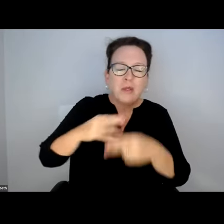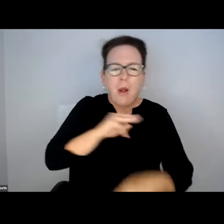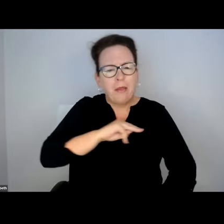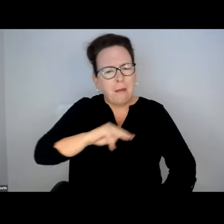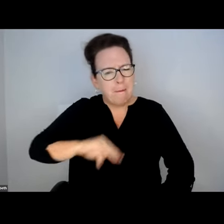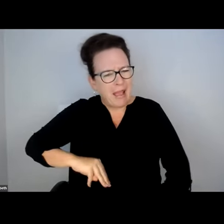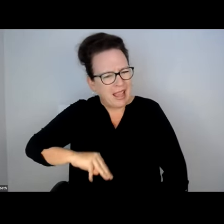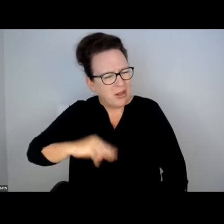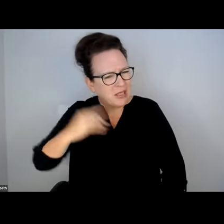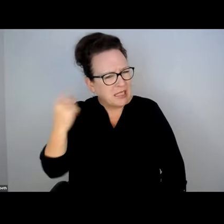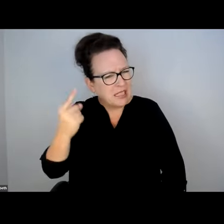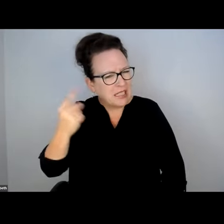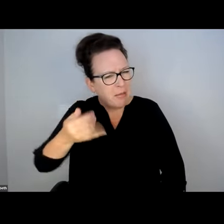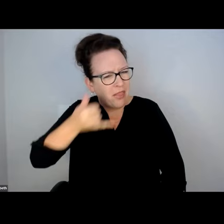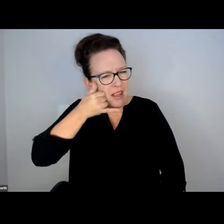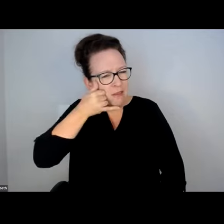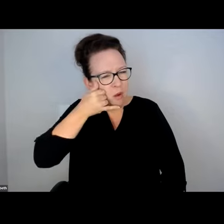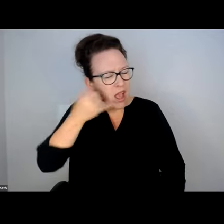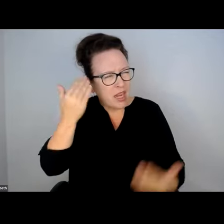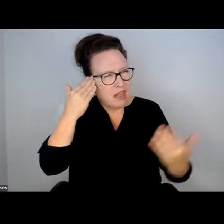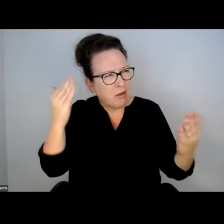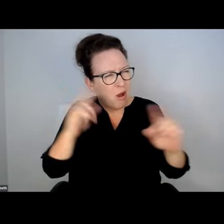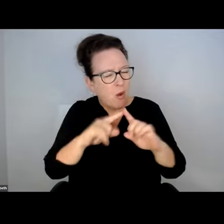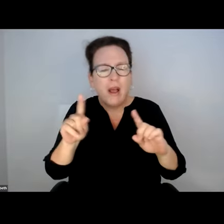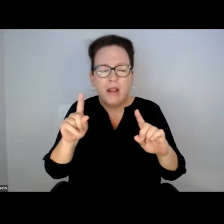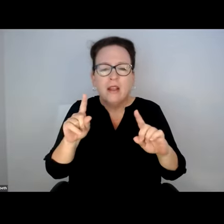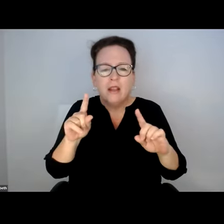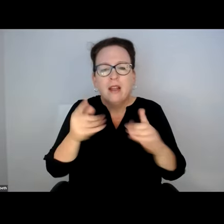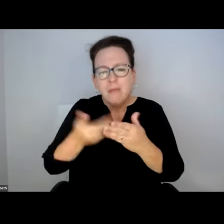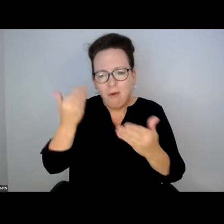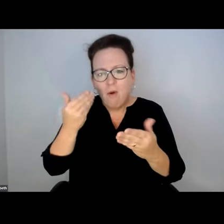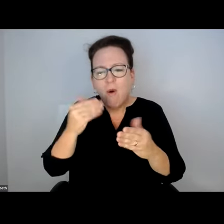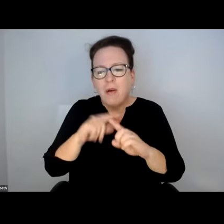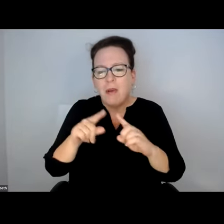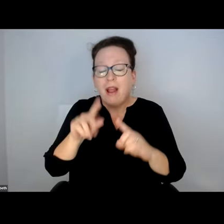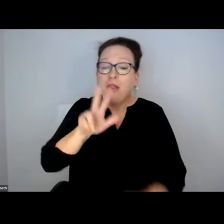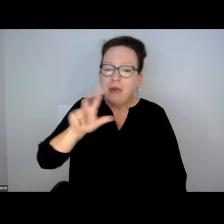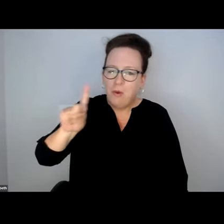SOMETHING TYPE OF MESSAGE. IT WAS CALLED THE MAYOR'S SOMETHING LINE, I THINK. SOME PEOPLE MAY KNOW IT BY